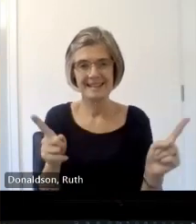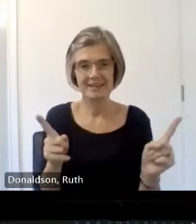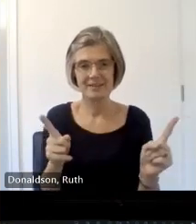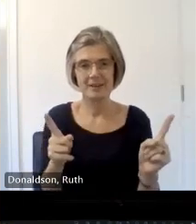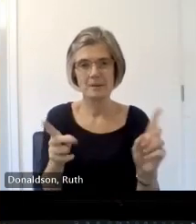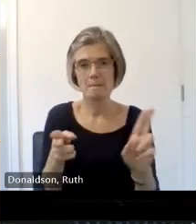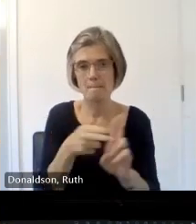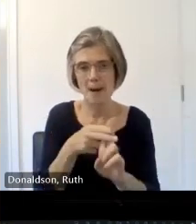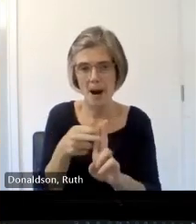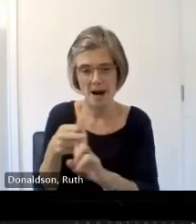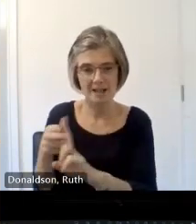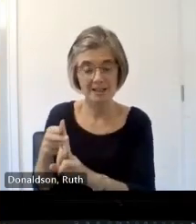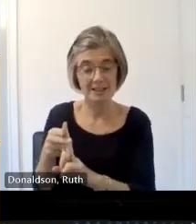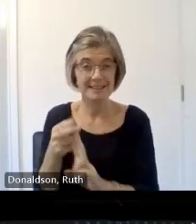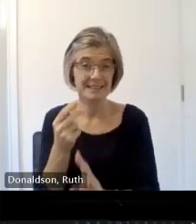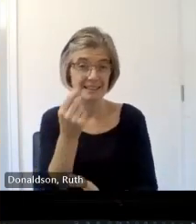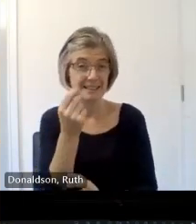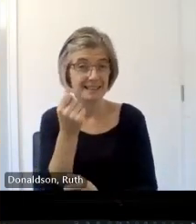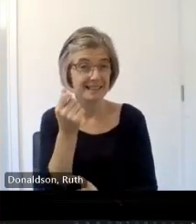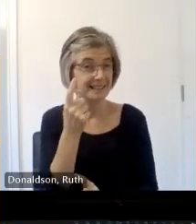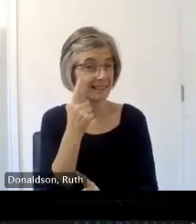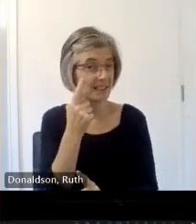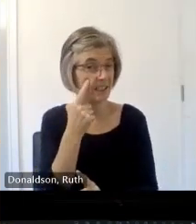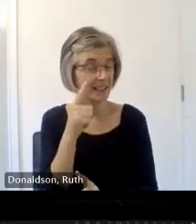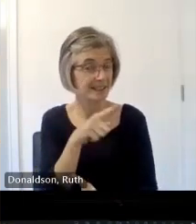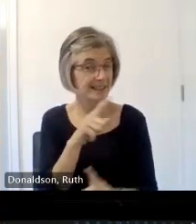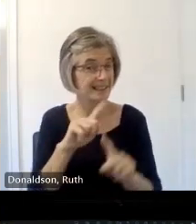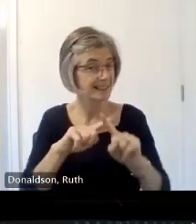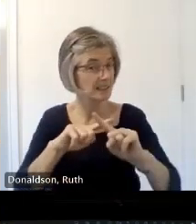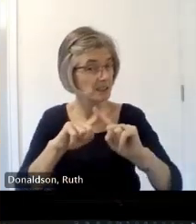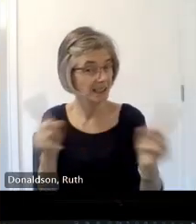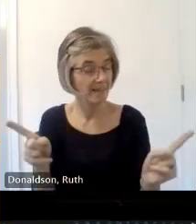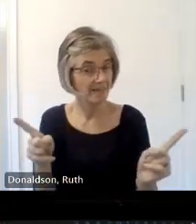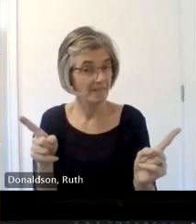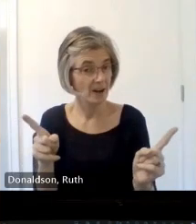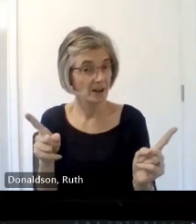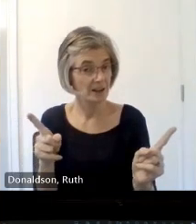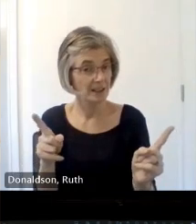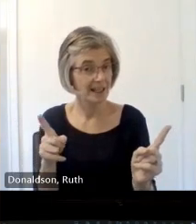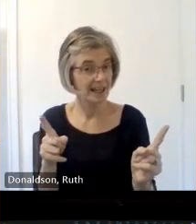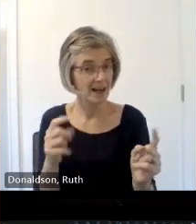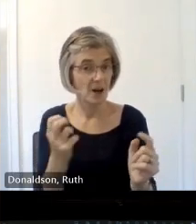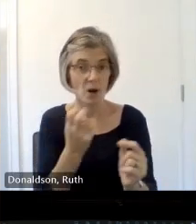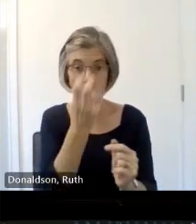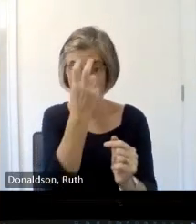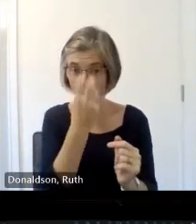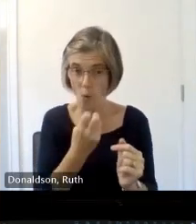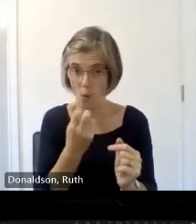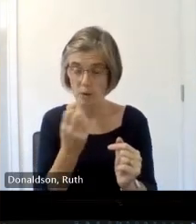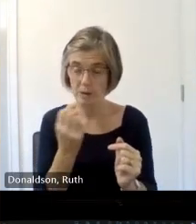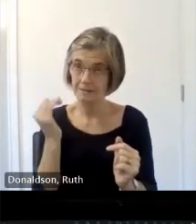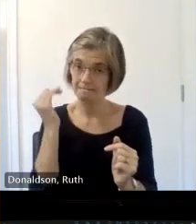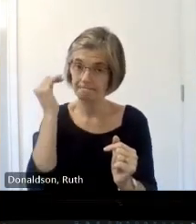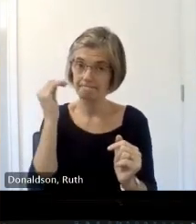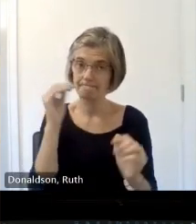between the marks that were used in the Elder futar the older uh symbols and the younger now